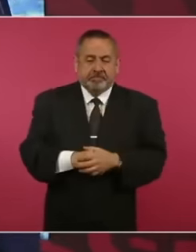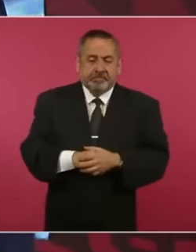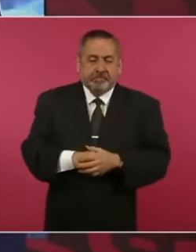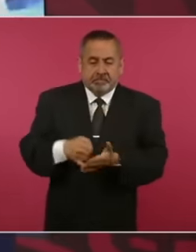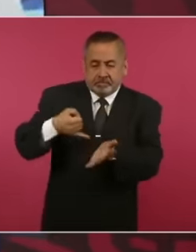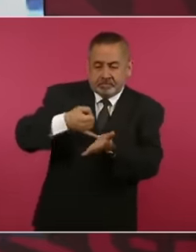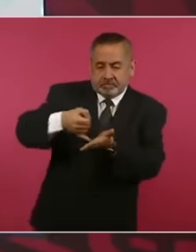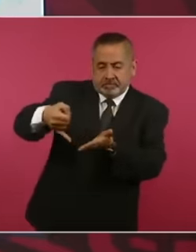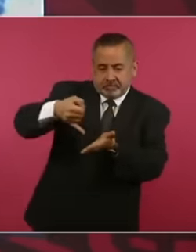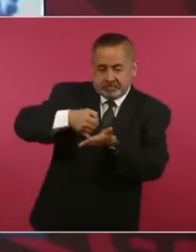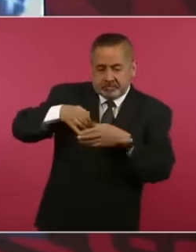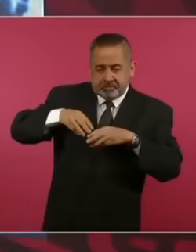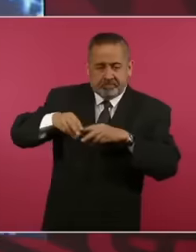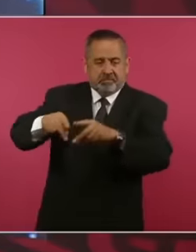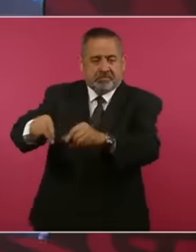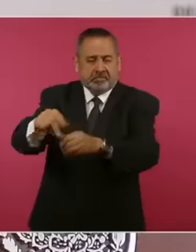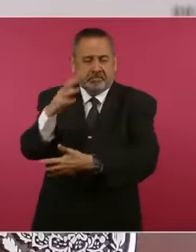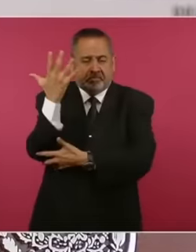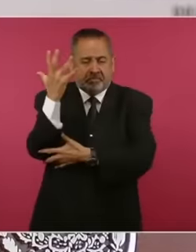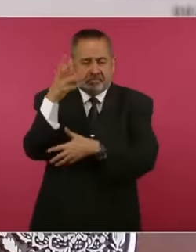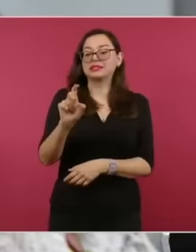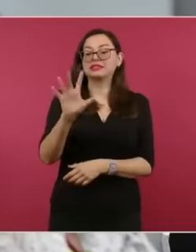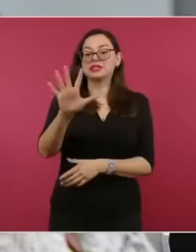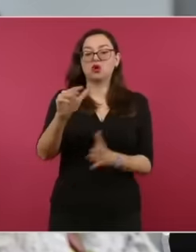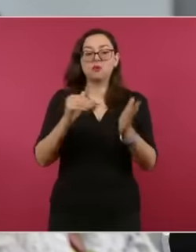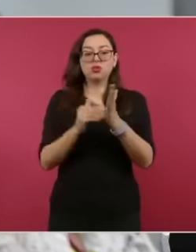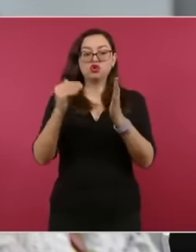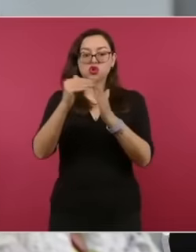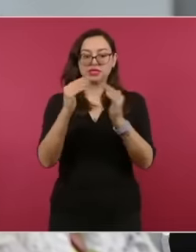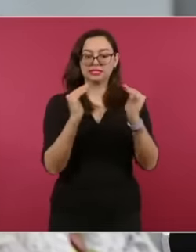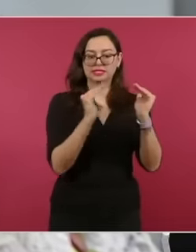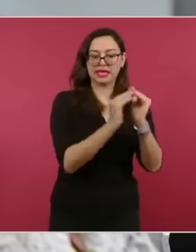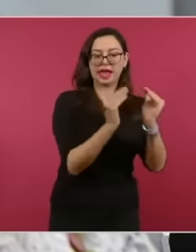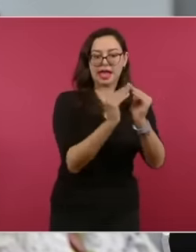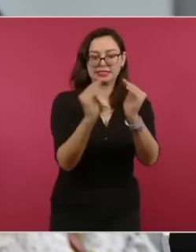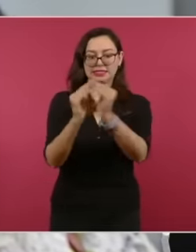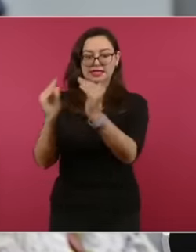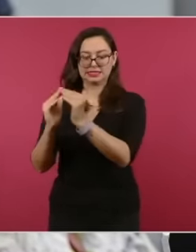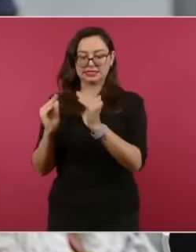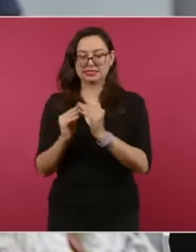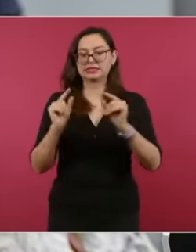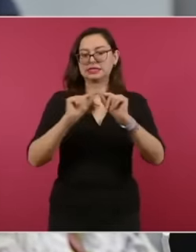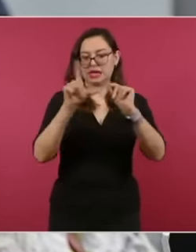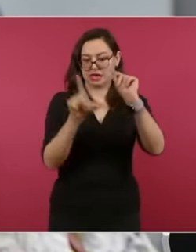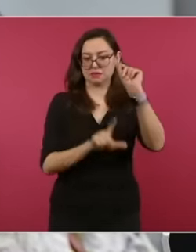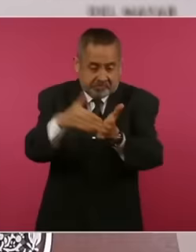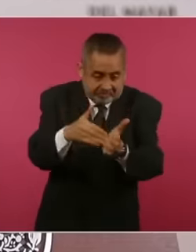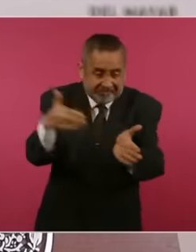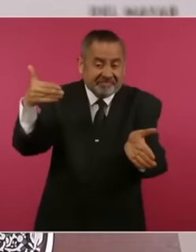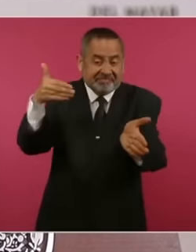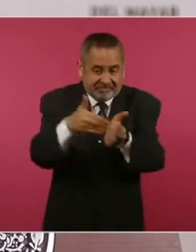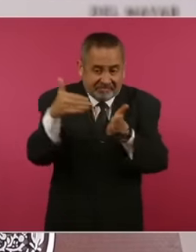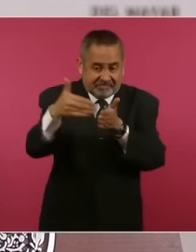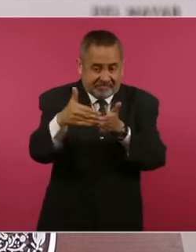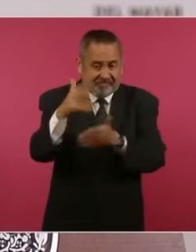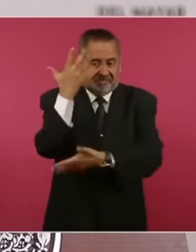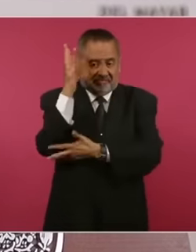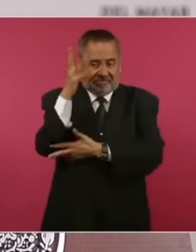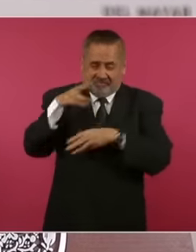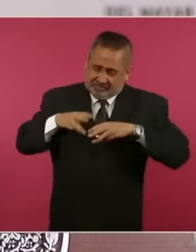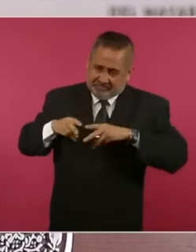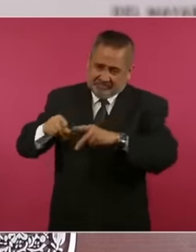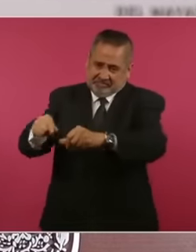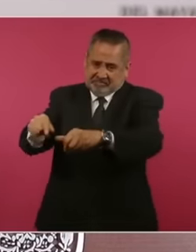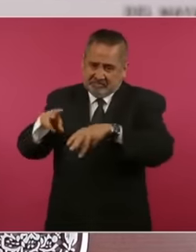trees we are planting 1 billion trees we allocate